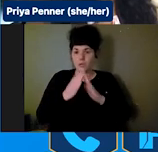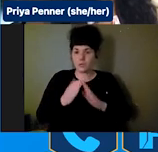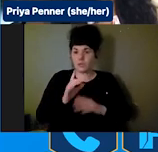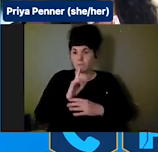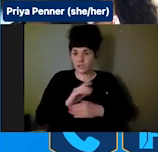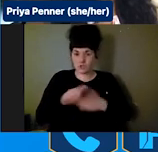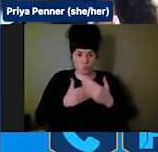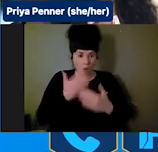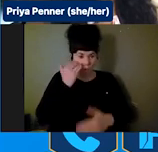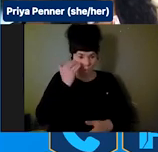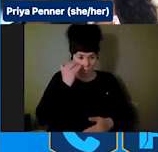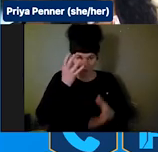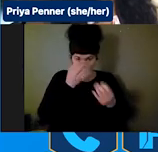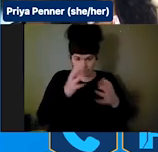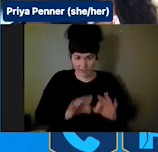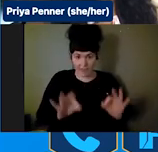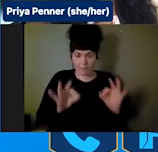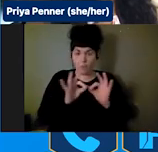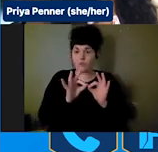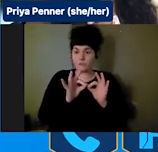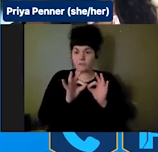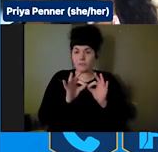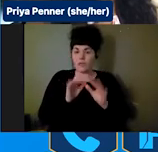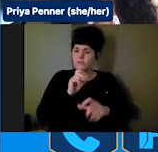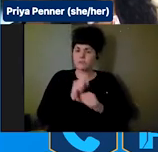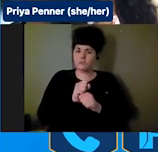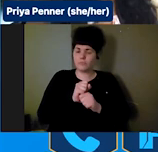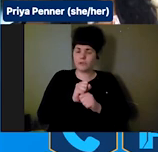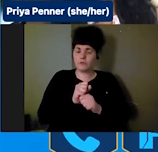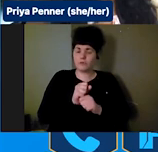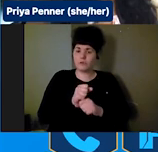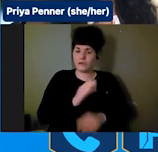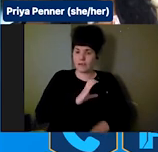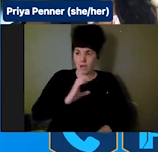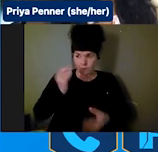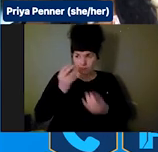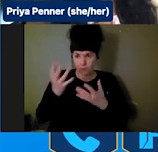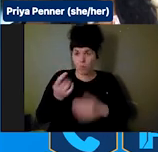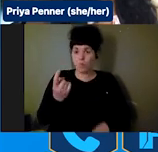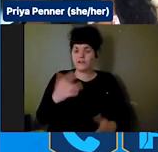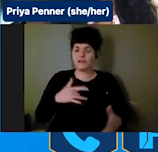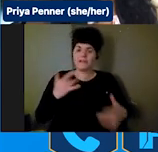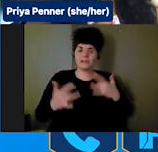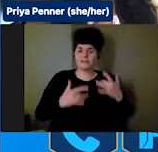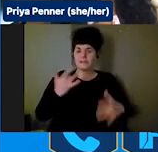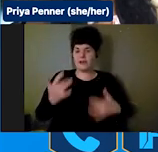throughout Congress. One exciting mechanism that we are seeing, hopefully, and